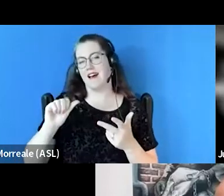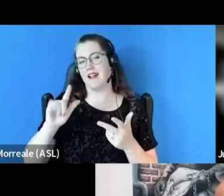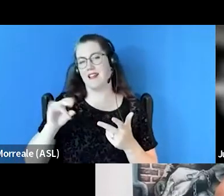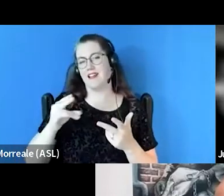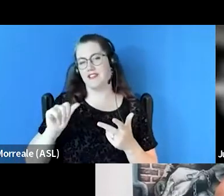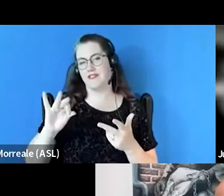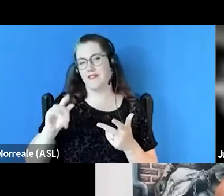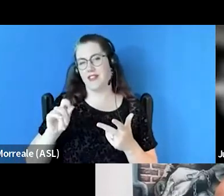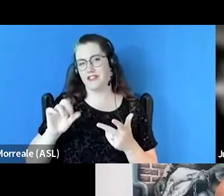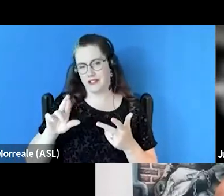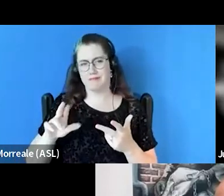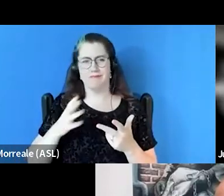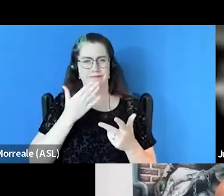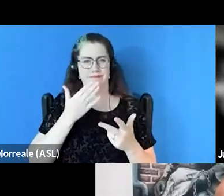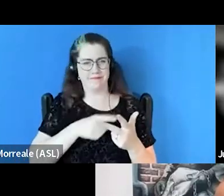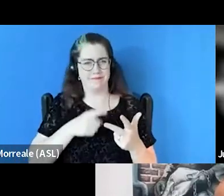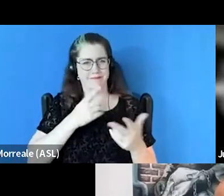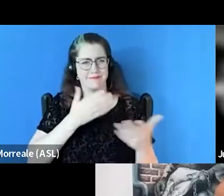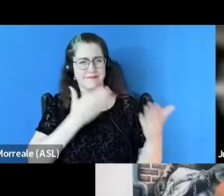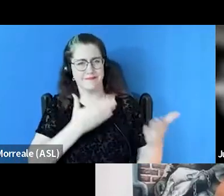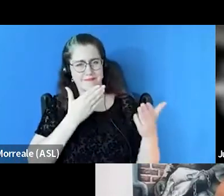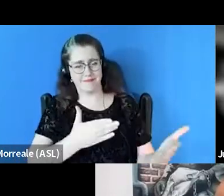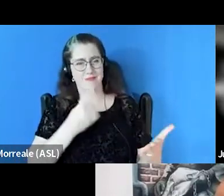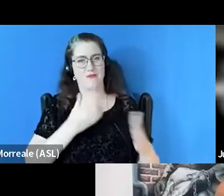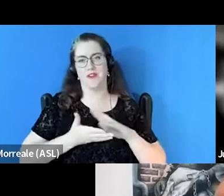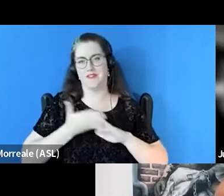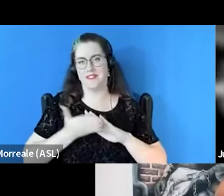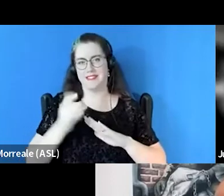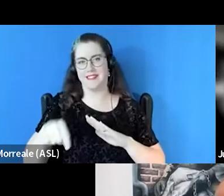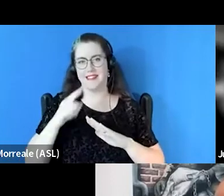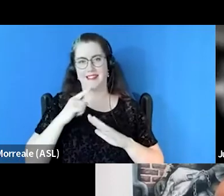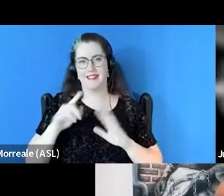We thank them for facilitating this webinar as part of their